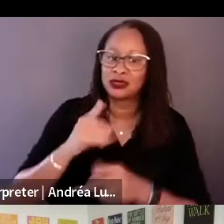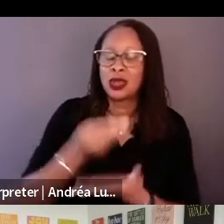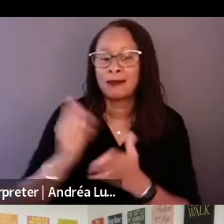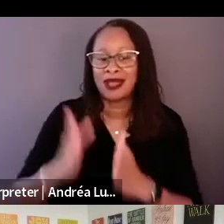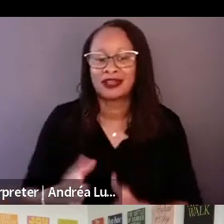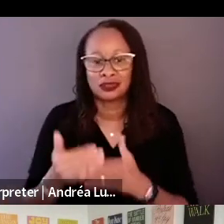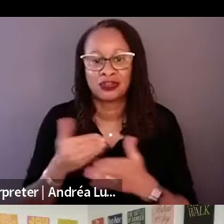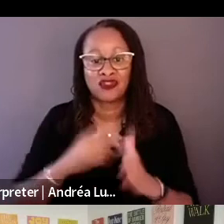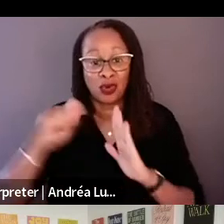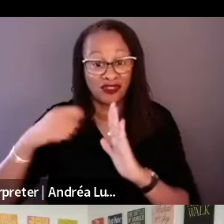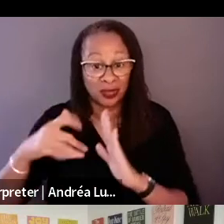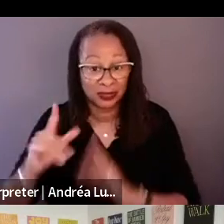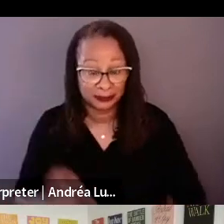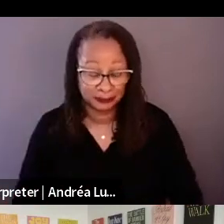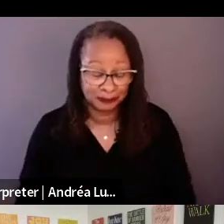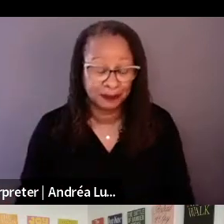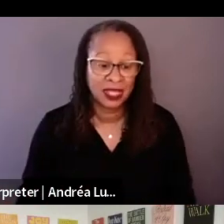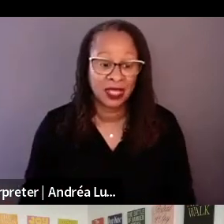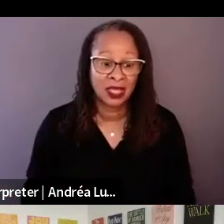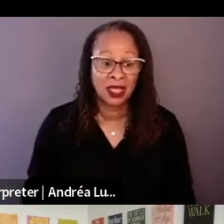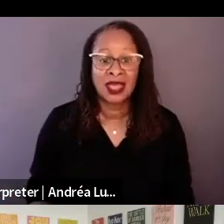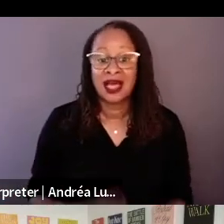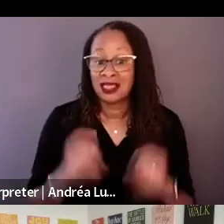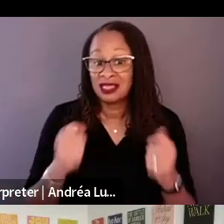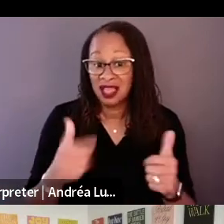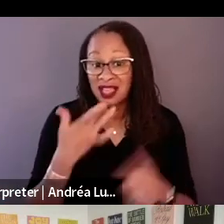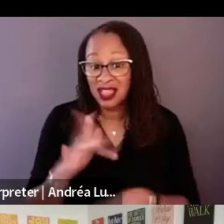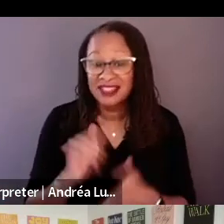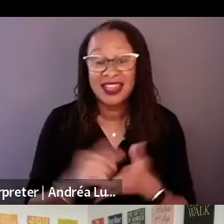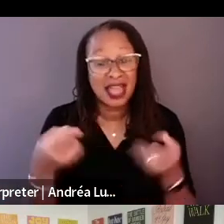We were able to start to shoot quickly and go that route and releasing Sundance and so on.